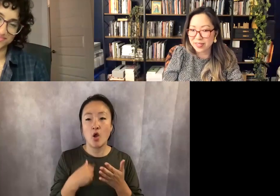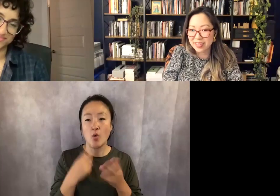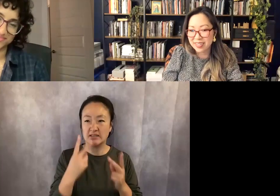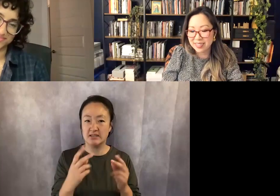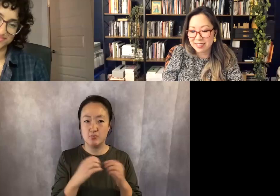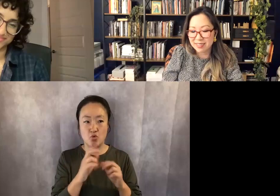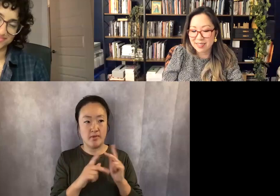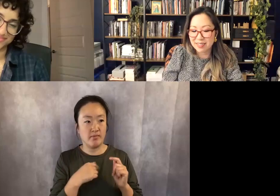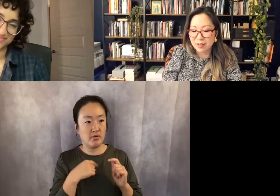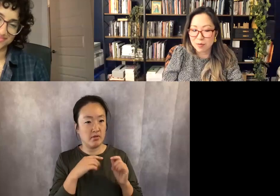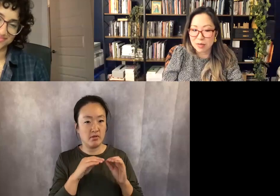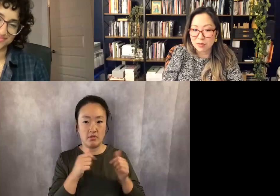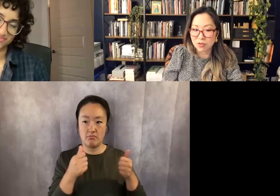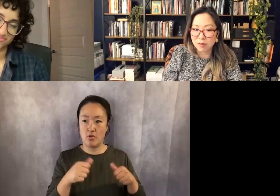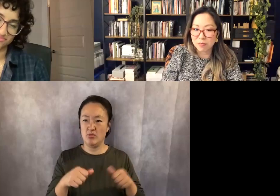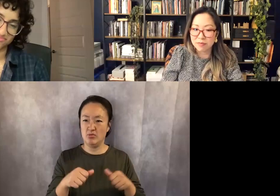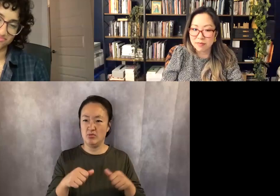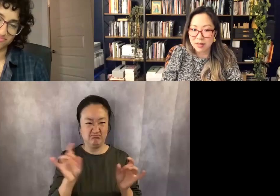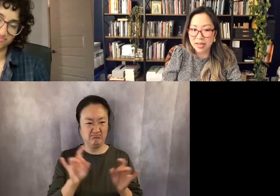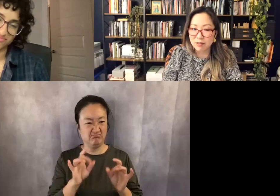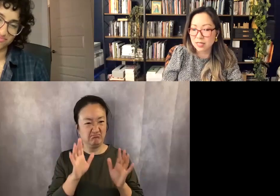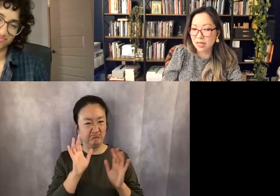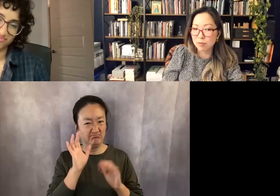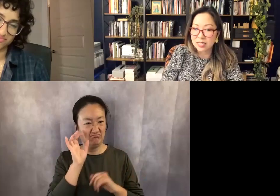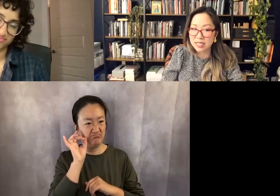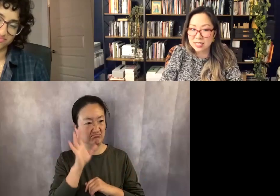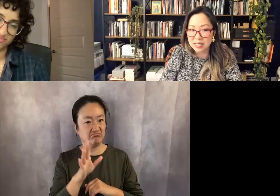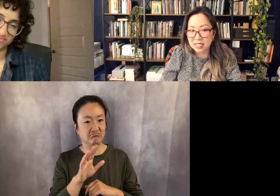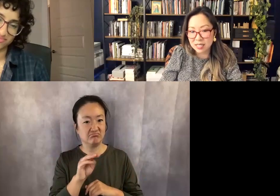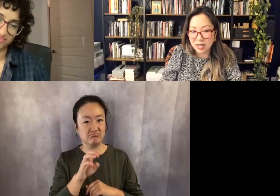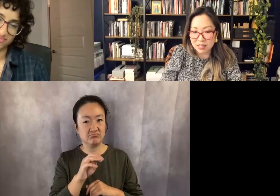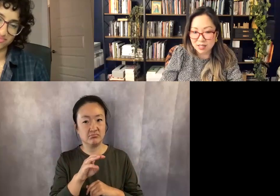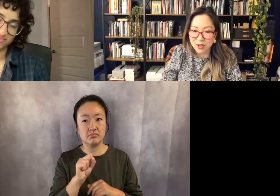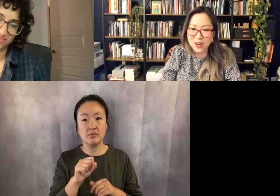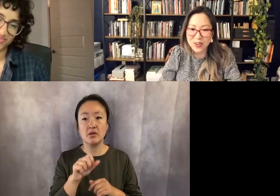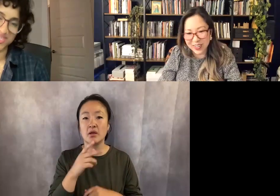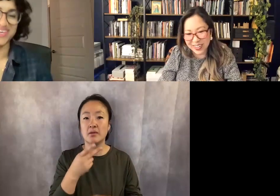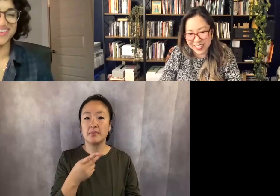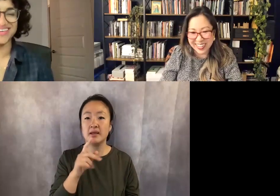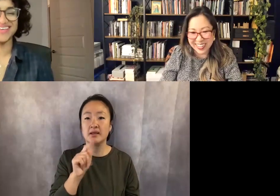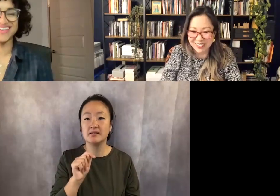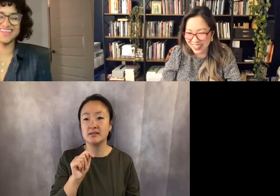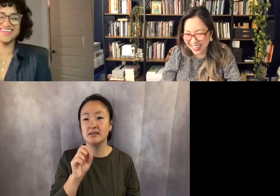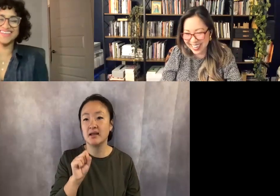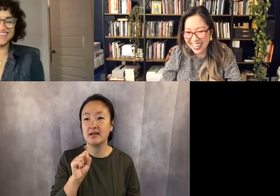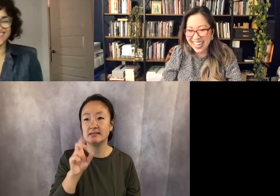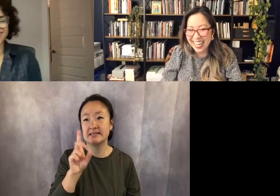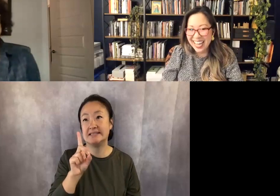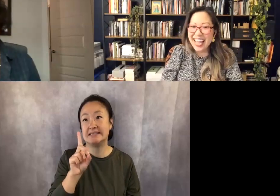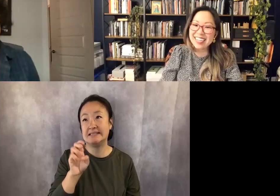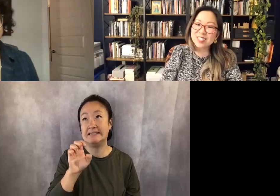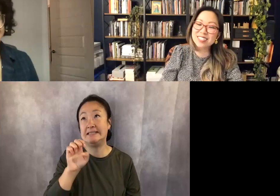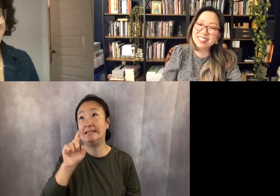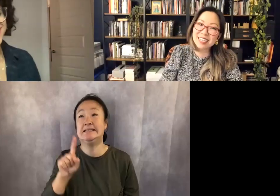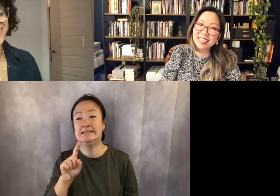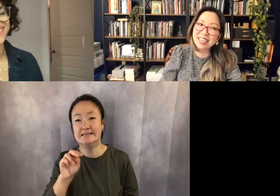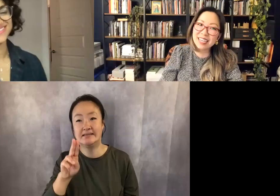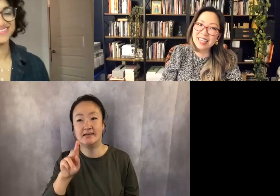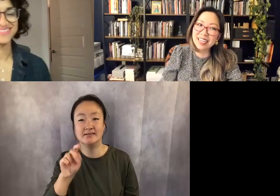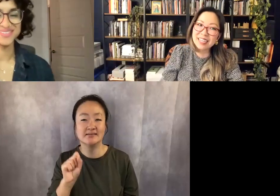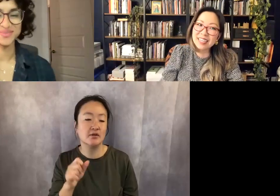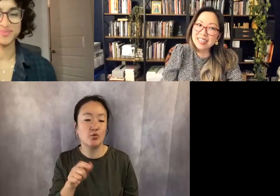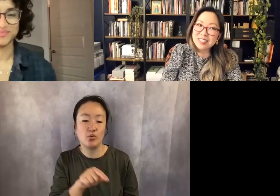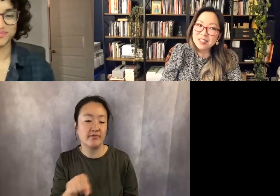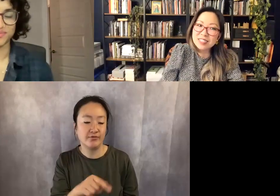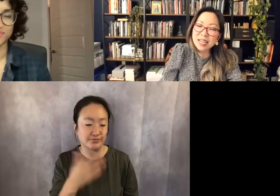You know, memes from accounts like Ptsd's nuts, or whatever, and it just it's just like